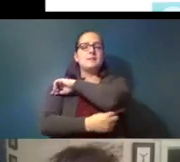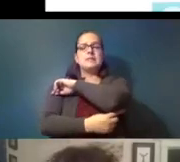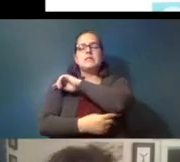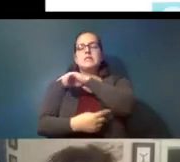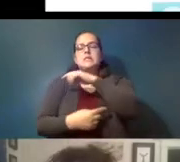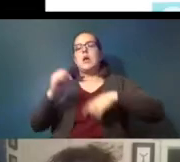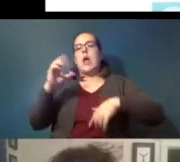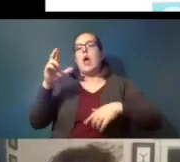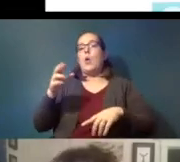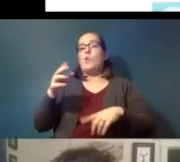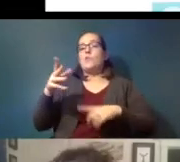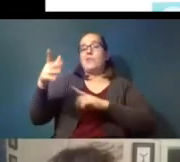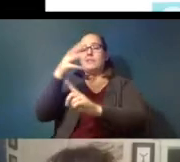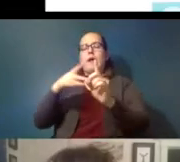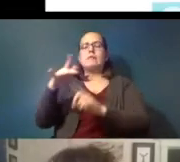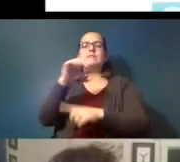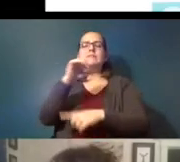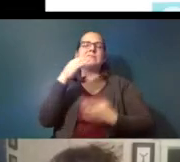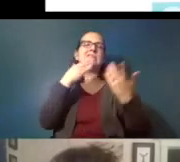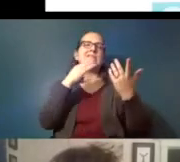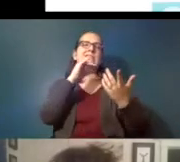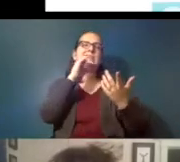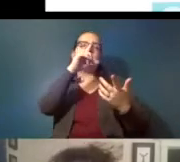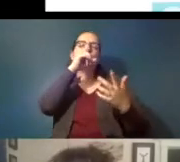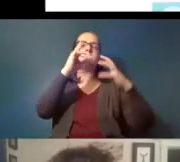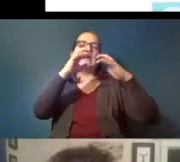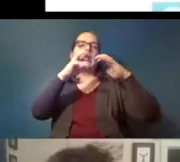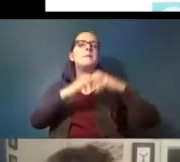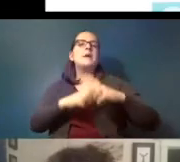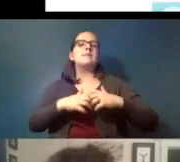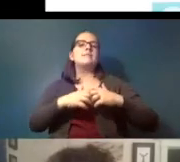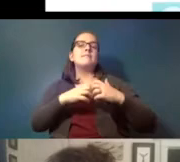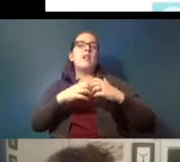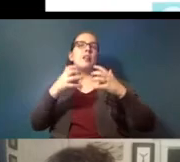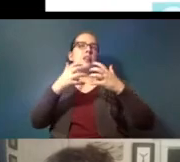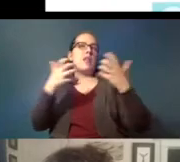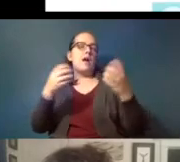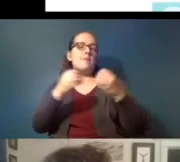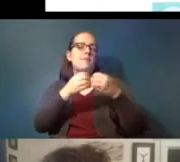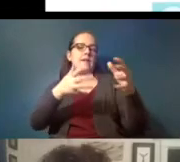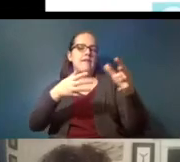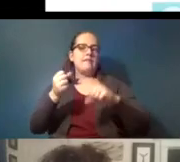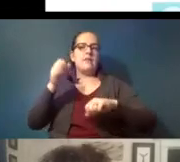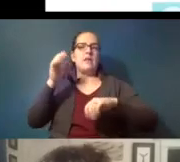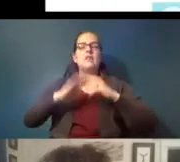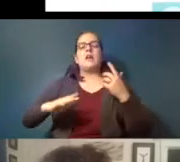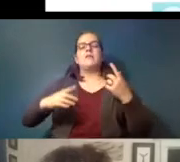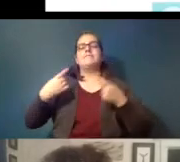into the environment they don't necessarily break down a lot faster than conventional polymers do